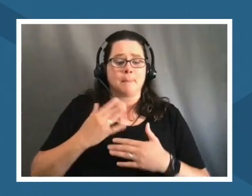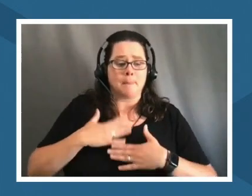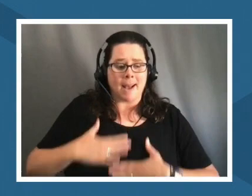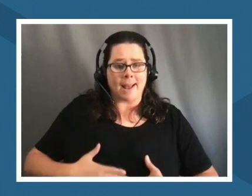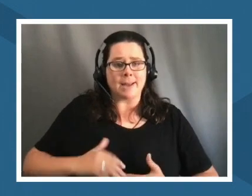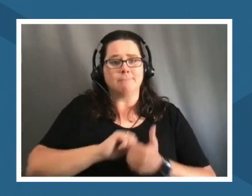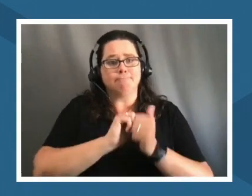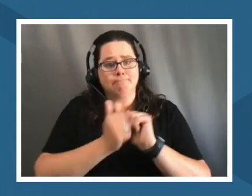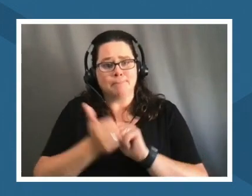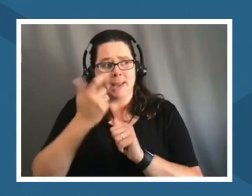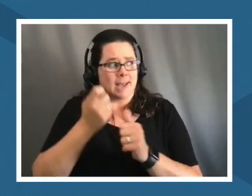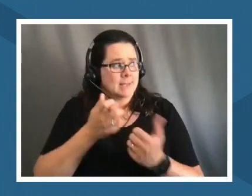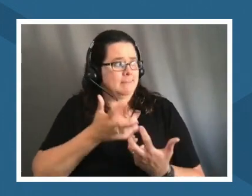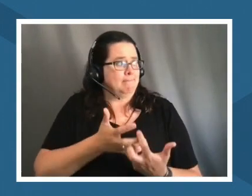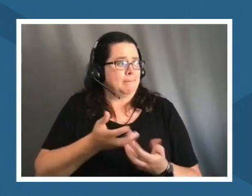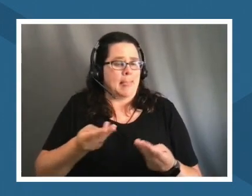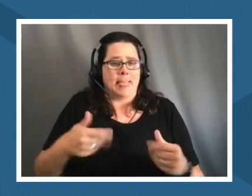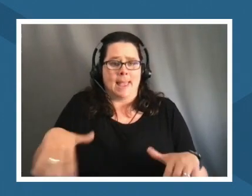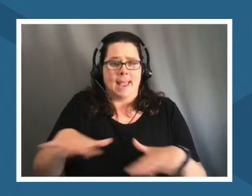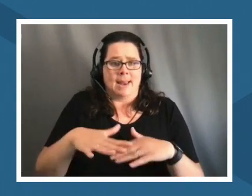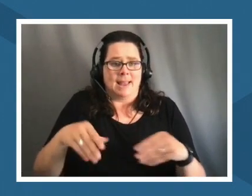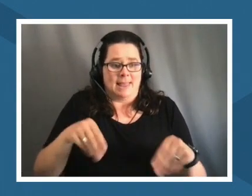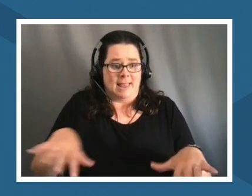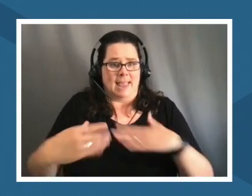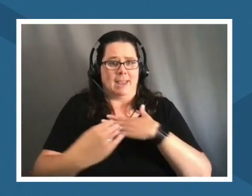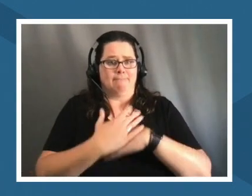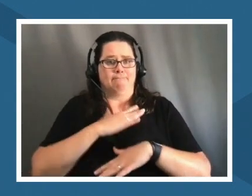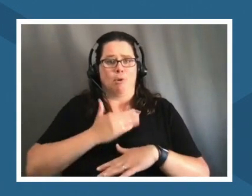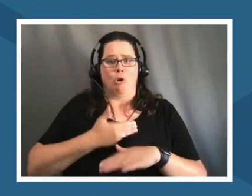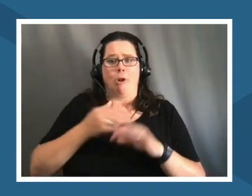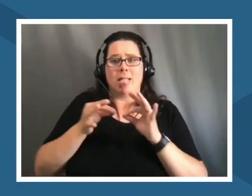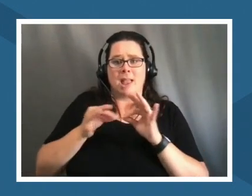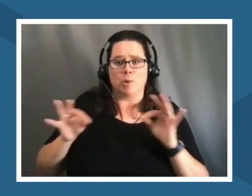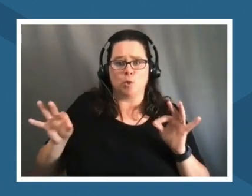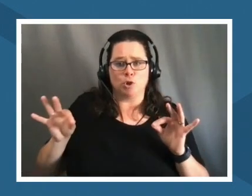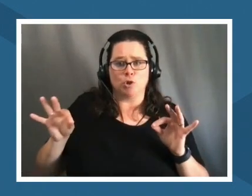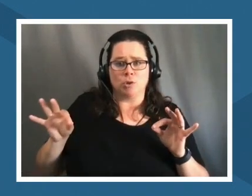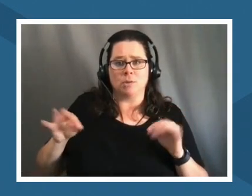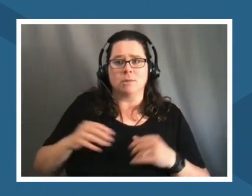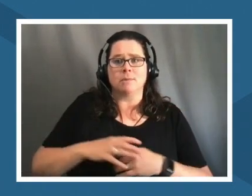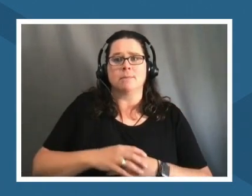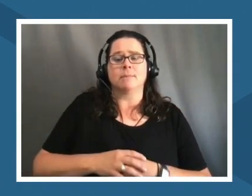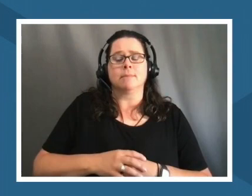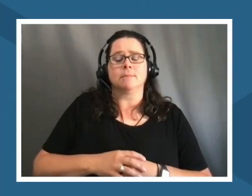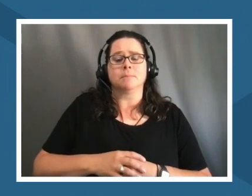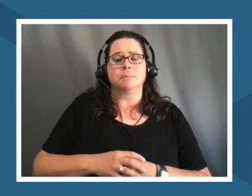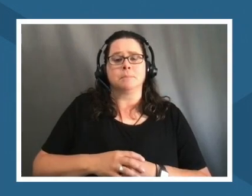our the land shapes our language um what we call things is often